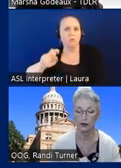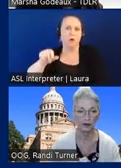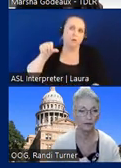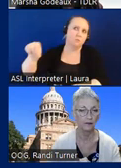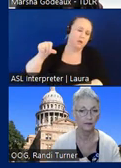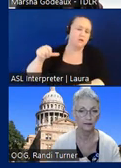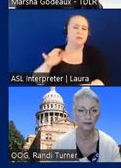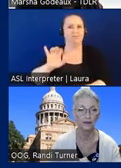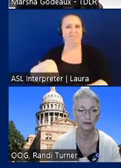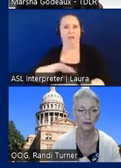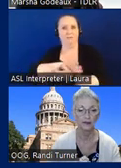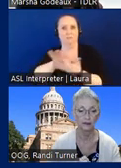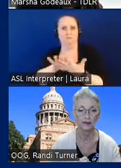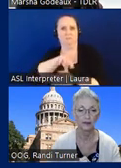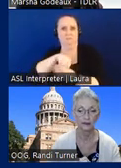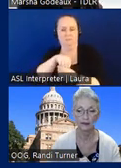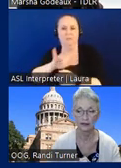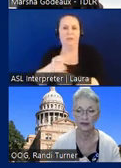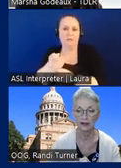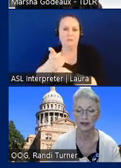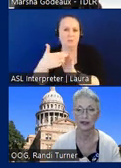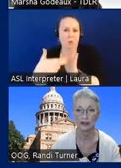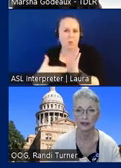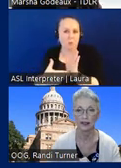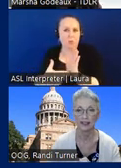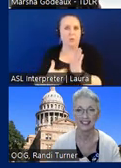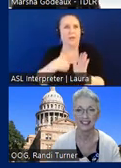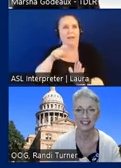that is a small rule out there that i apparently needed to put in the presentation